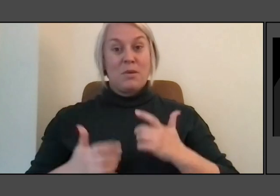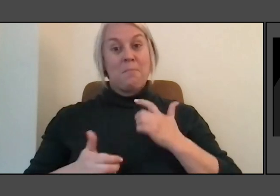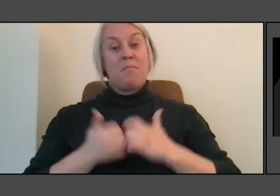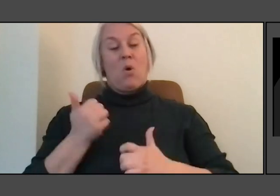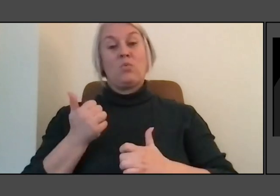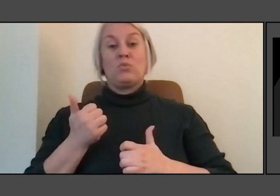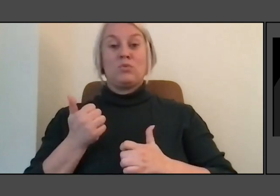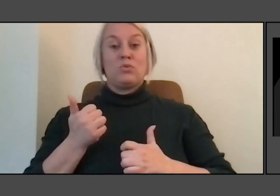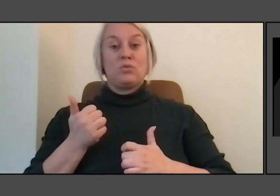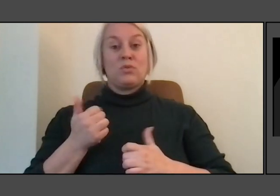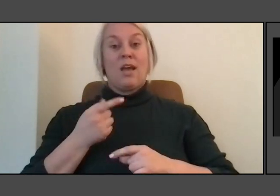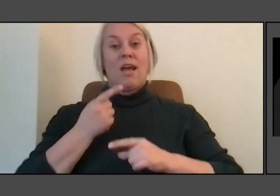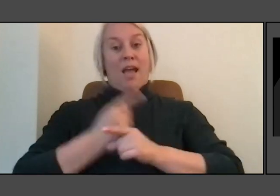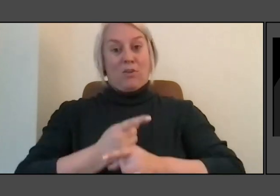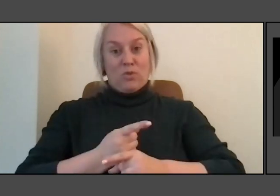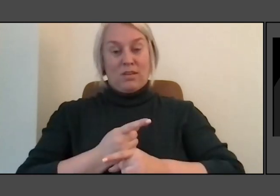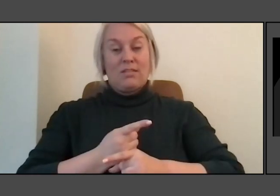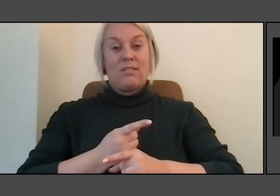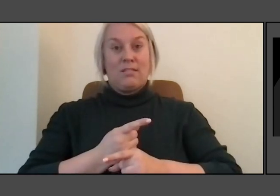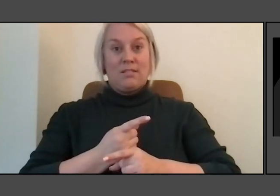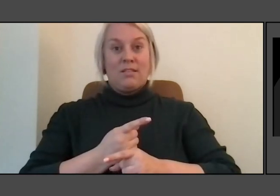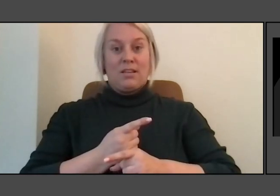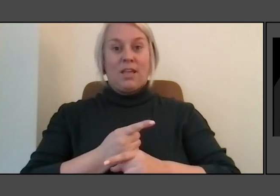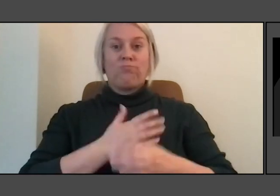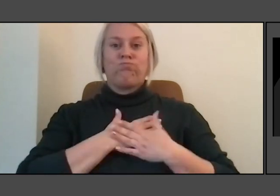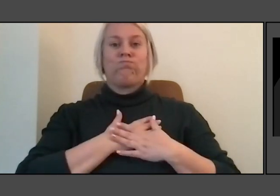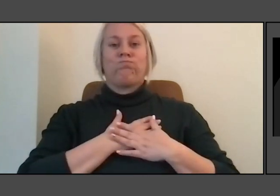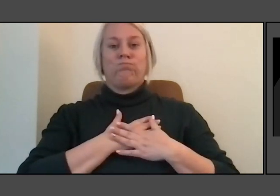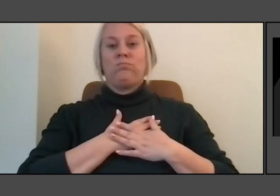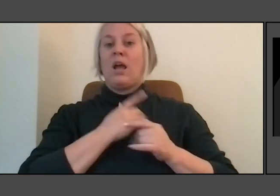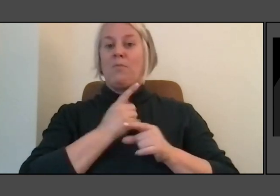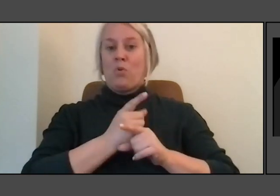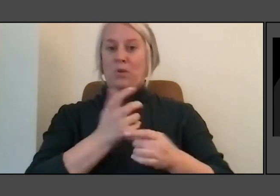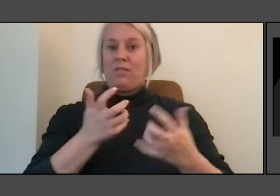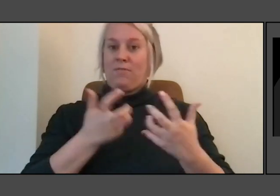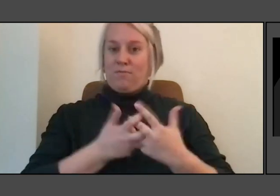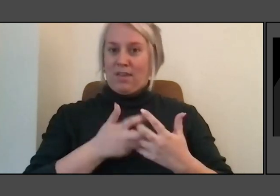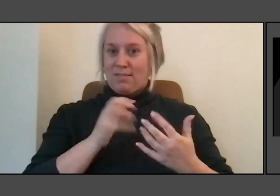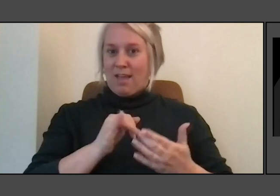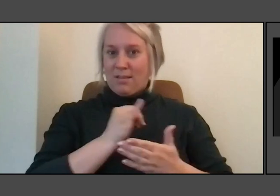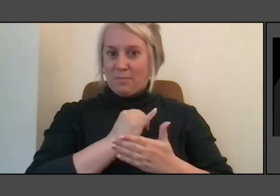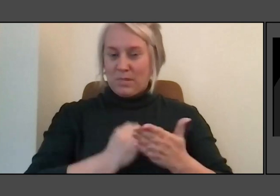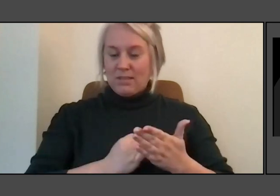And I mean, we're really appropriate for the piece. So it is an ongoing it's like a